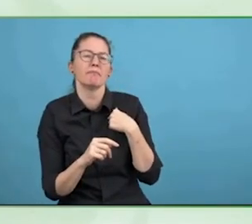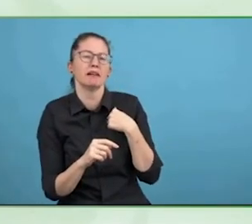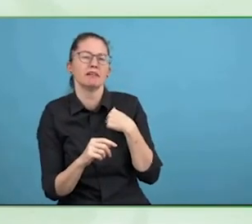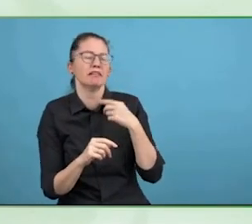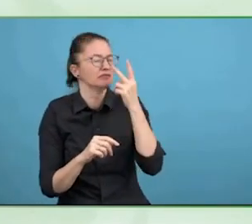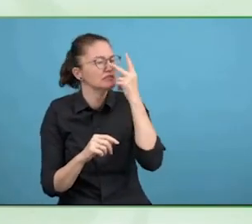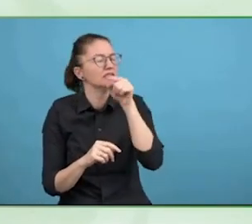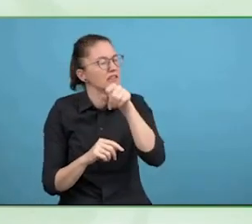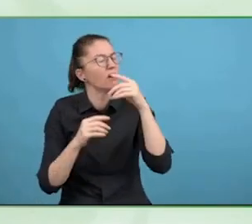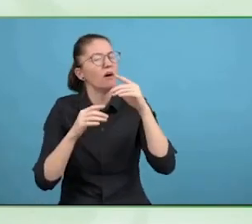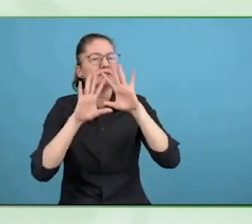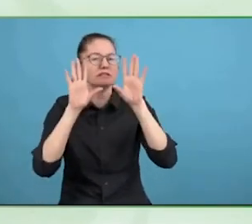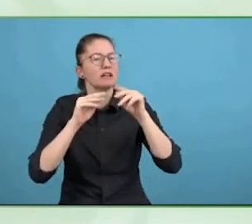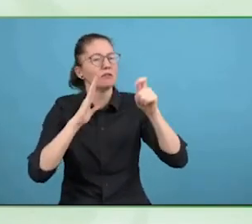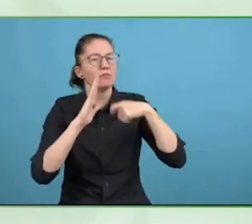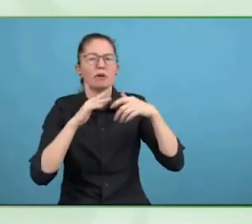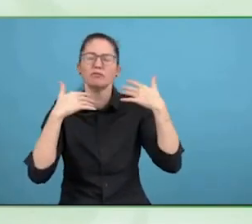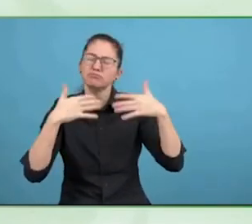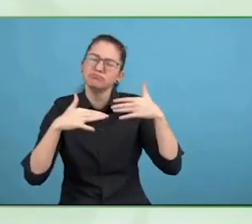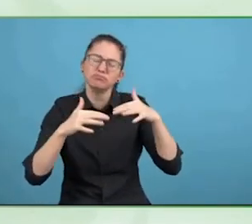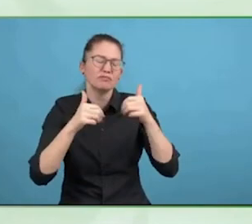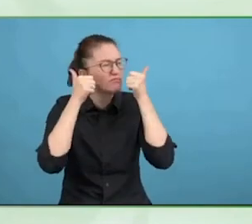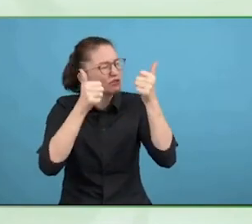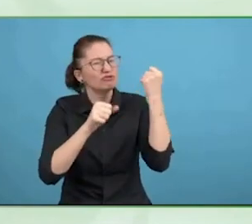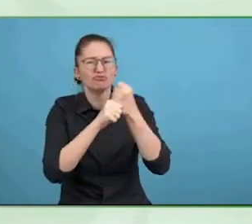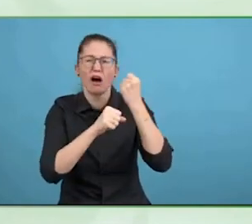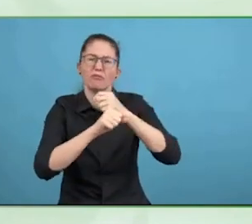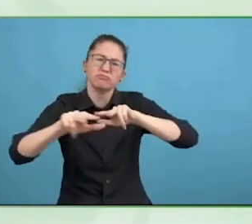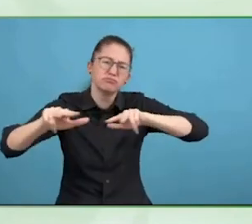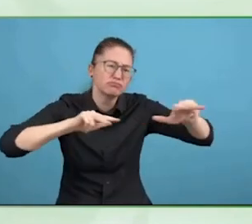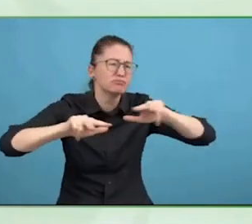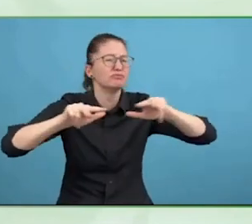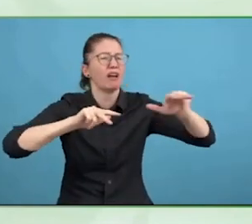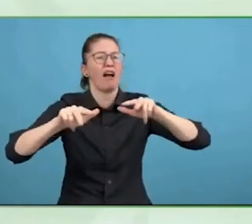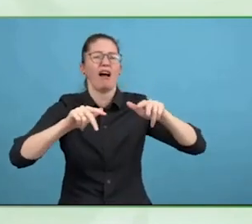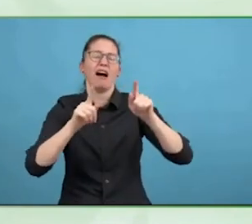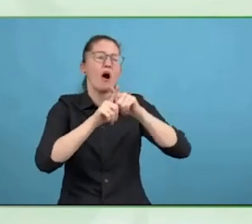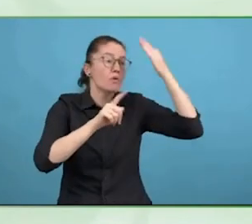There will be more later today. Thank you.